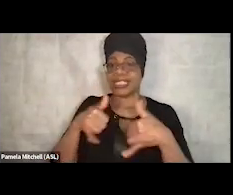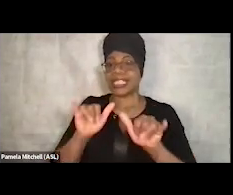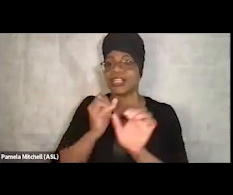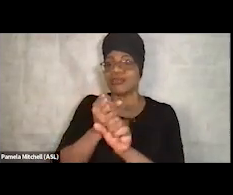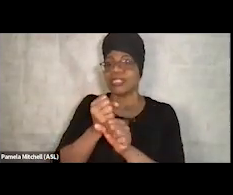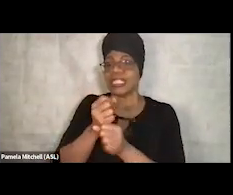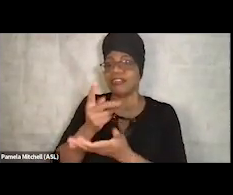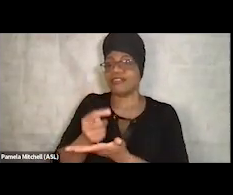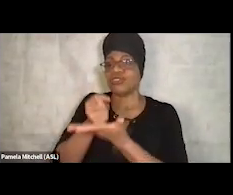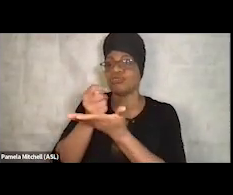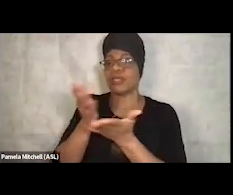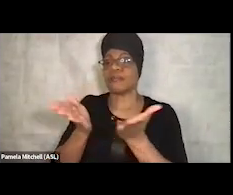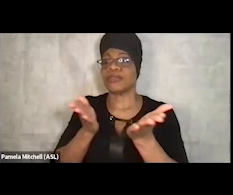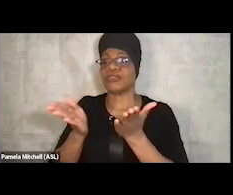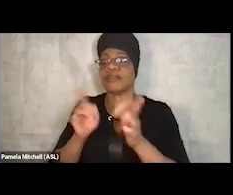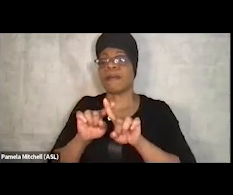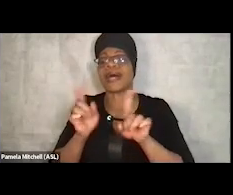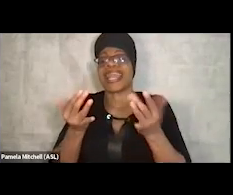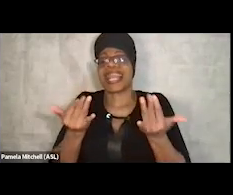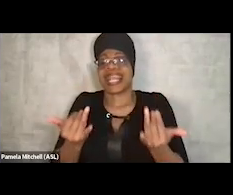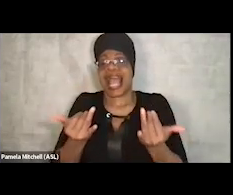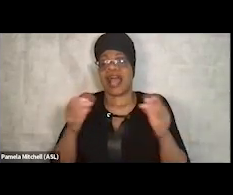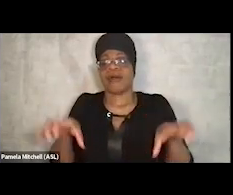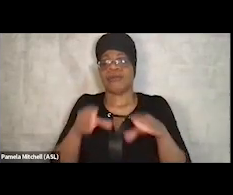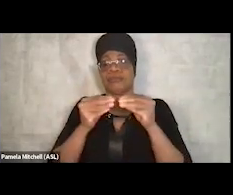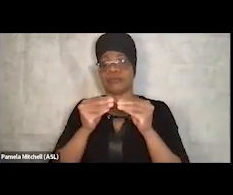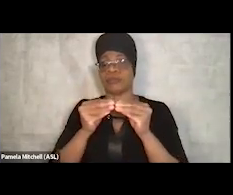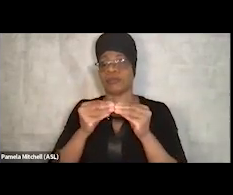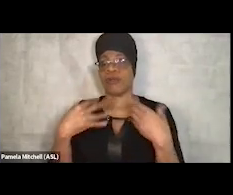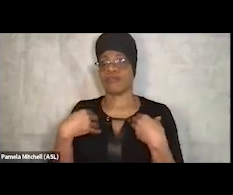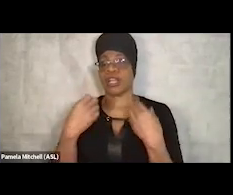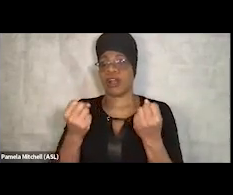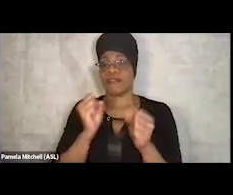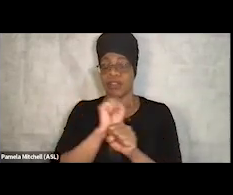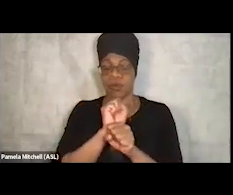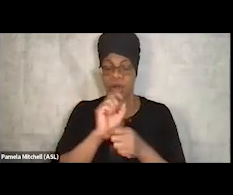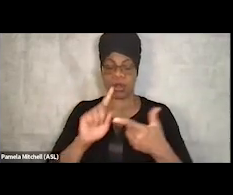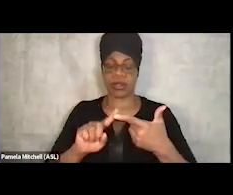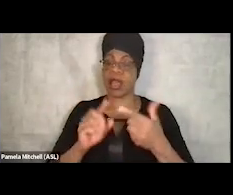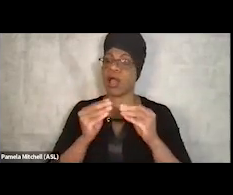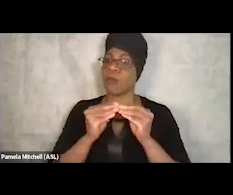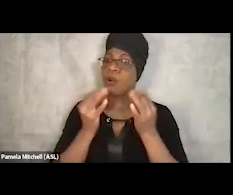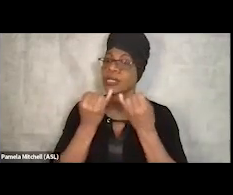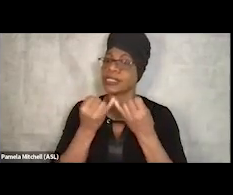but they're now doing more recovery work. There's more independence, but there still is the structure,